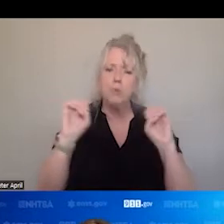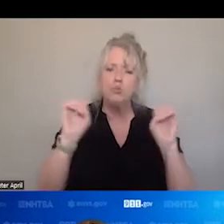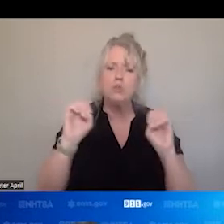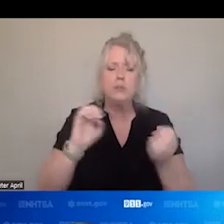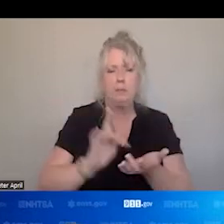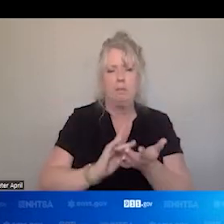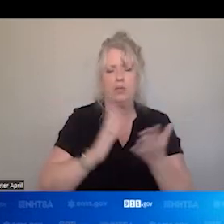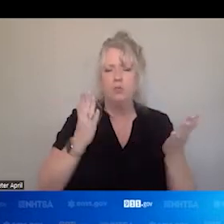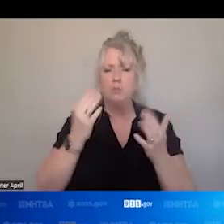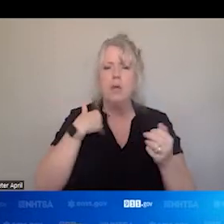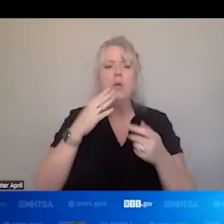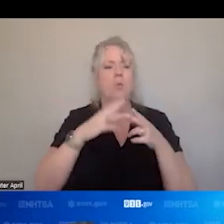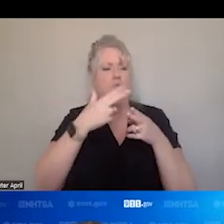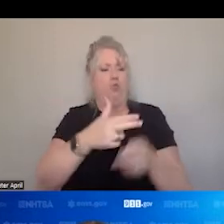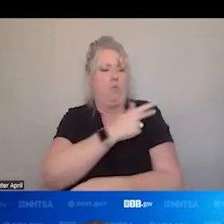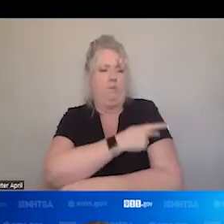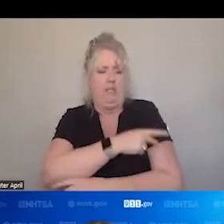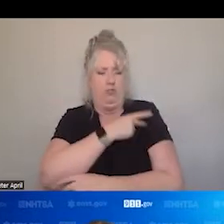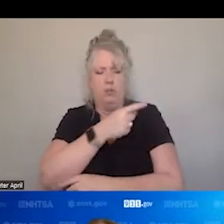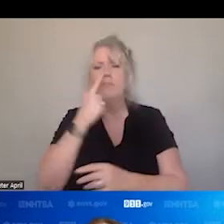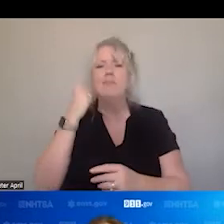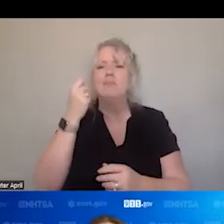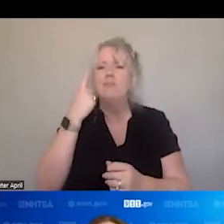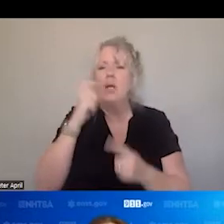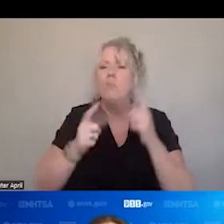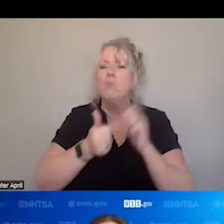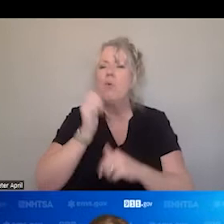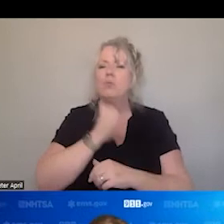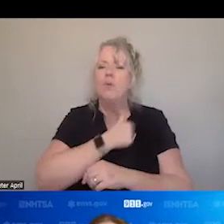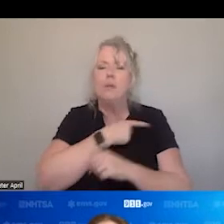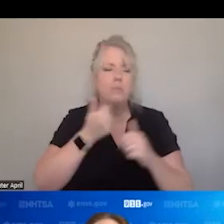PEOPLE PATIENT, BECAUSE MOST OF OUR PATIENT ARE LOOKING FOR MEDICAL EMERGENCIES WITH,